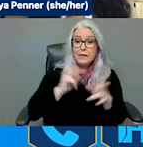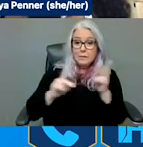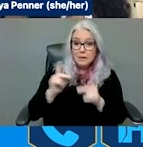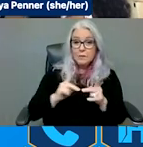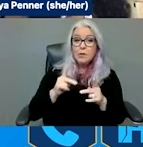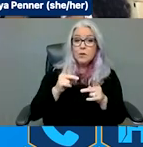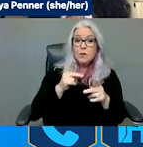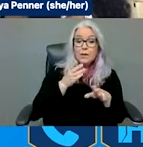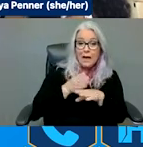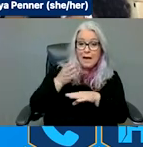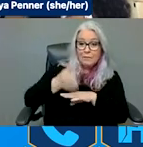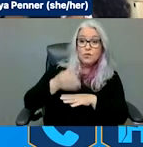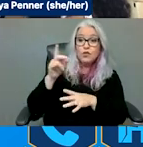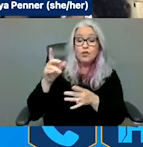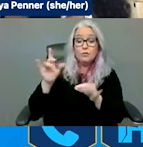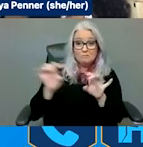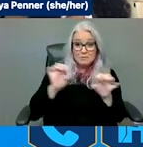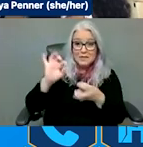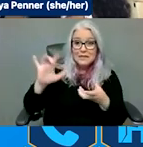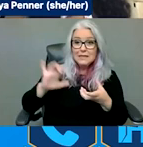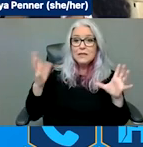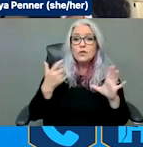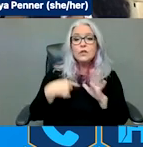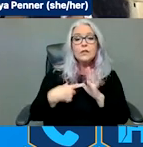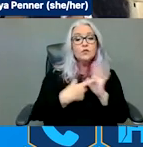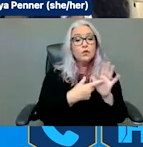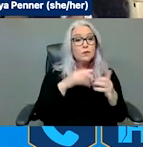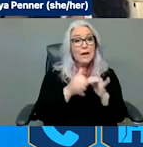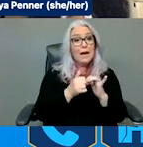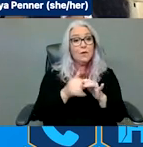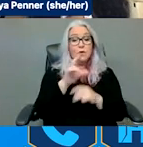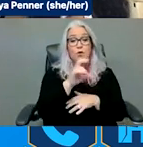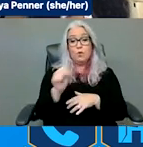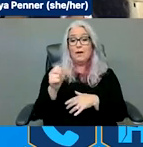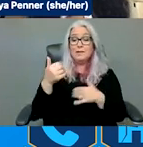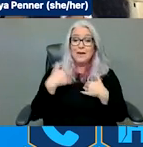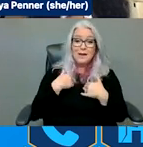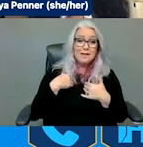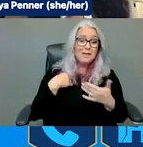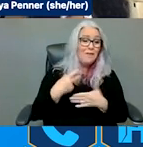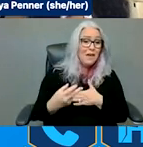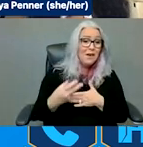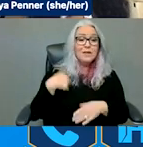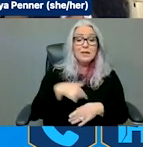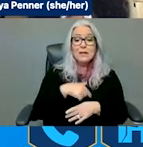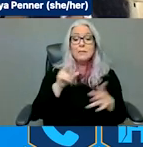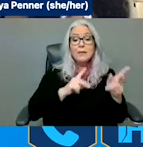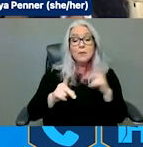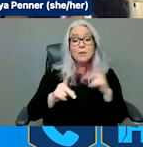really identifies how the U.S. has failed disabled people after disasters. And we have a small write-up that highlights